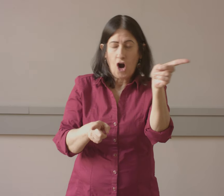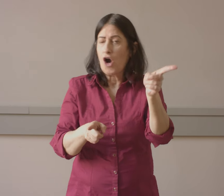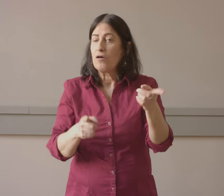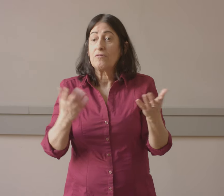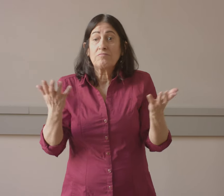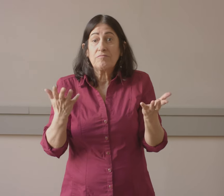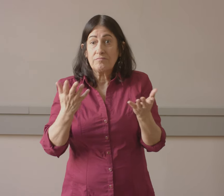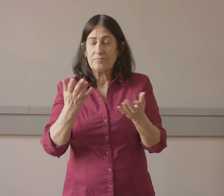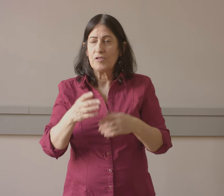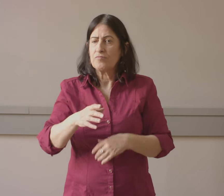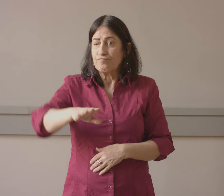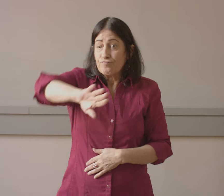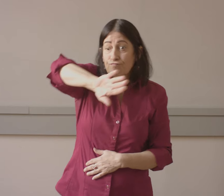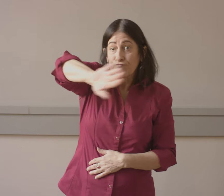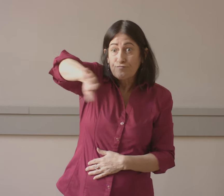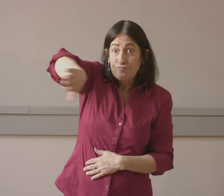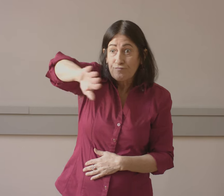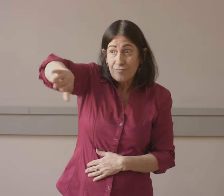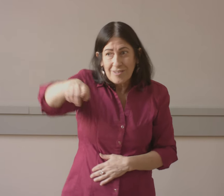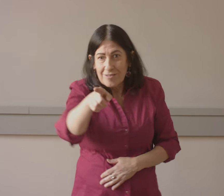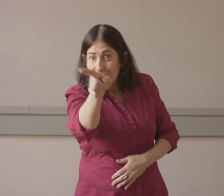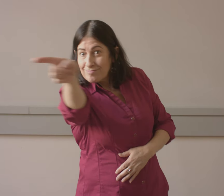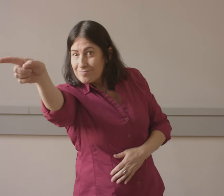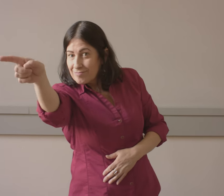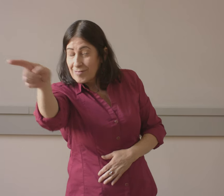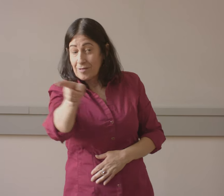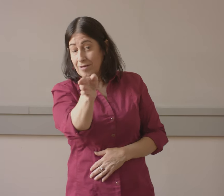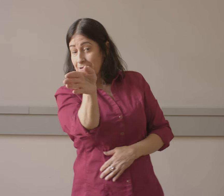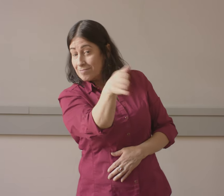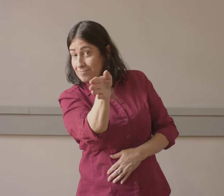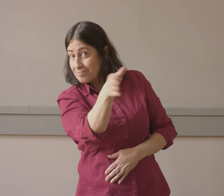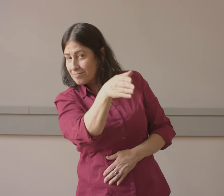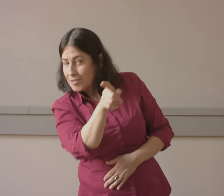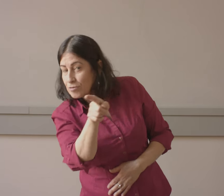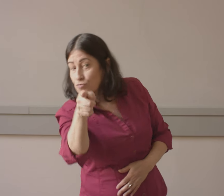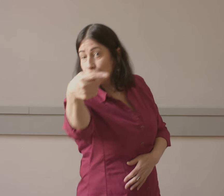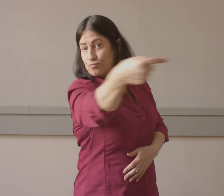turn left or right, this is how you do that. You'd say move over left, or over